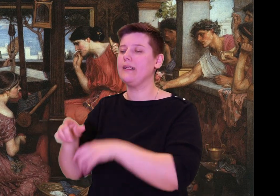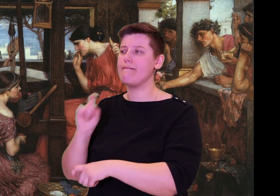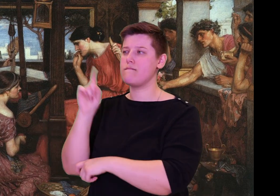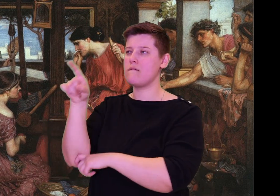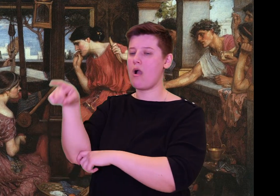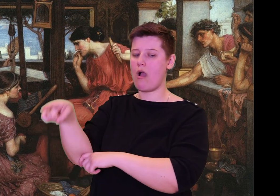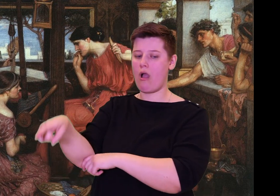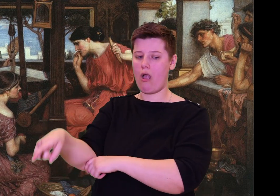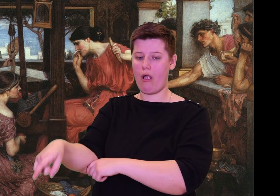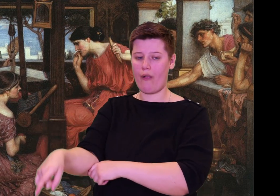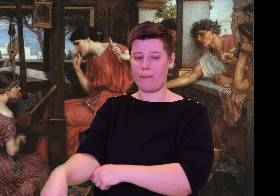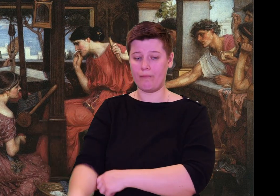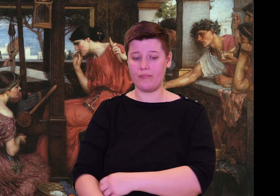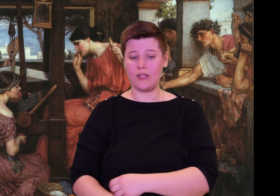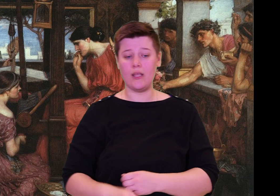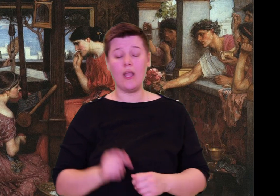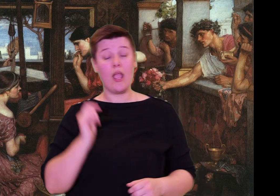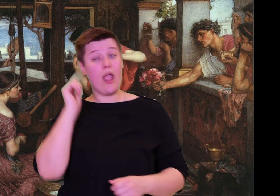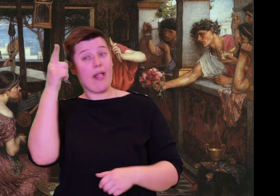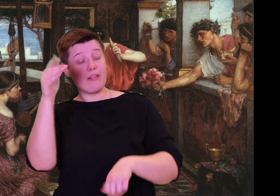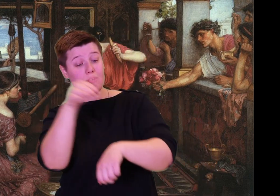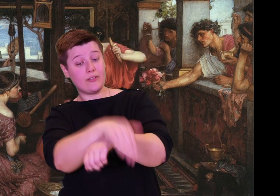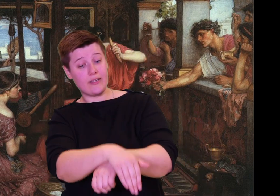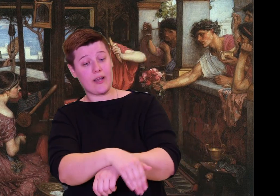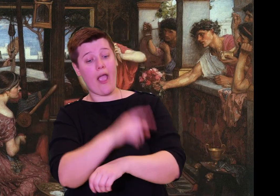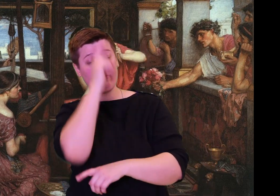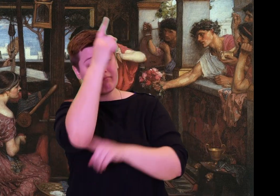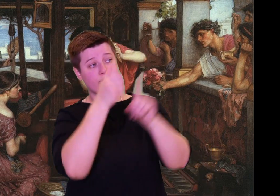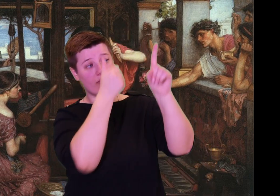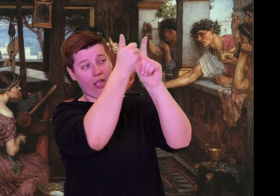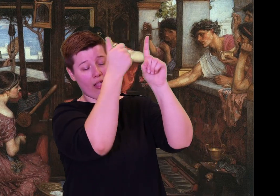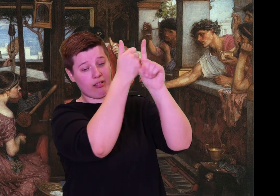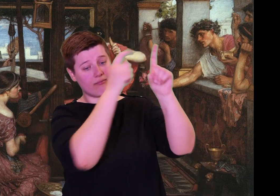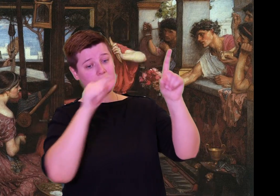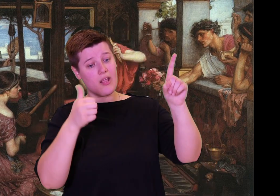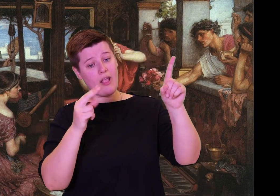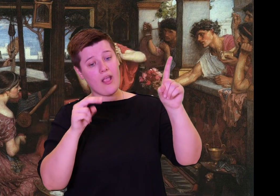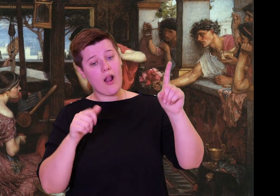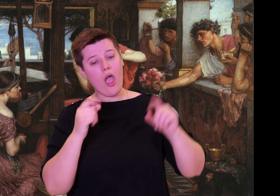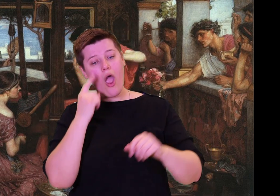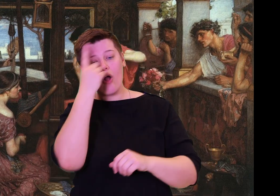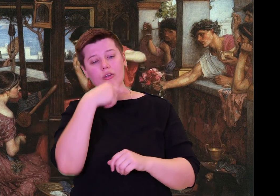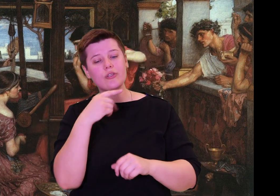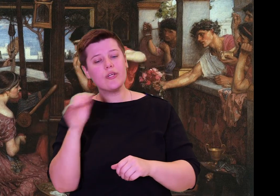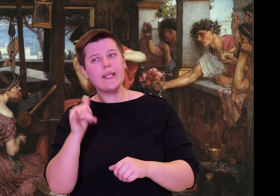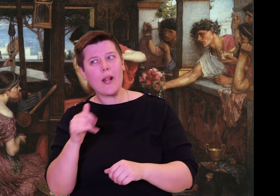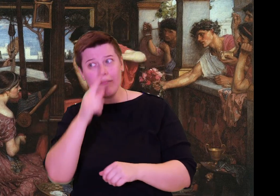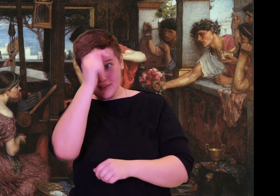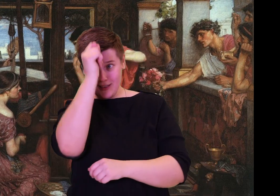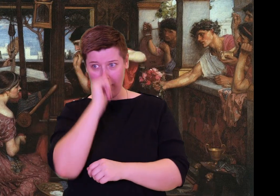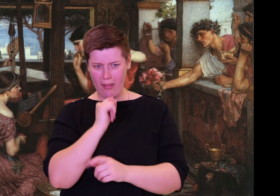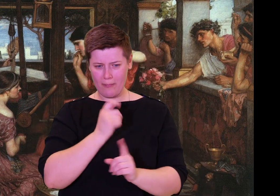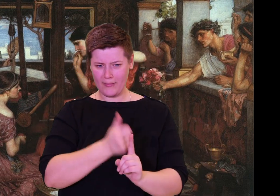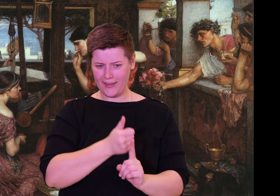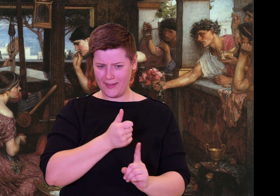we will equip her quickly and sail fast, far off across the sea."